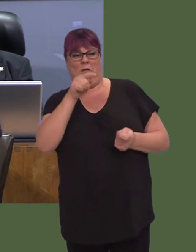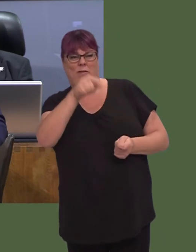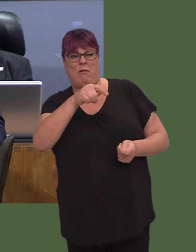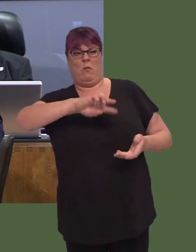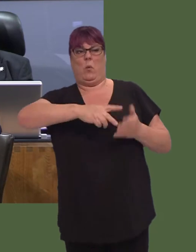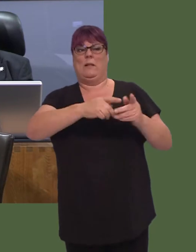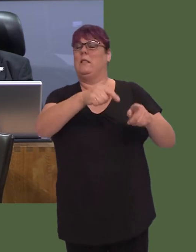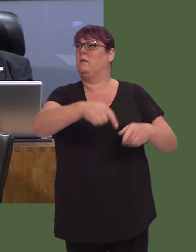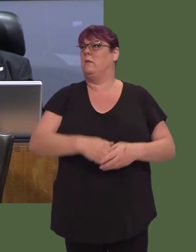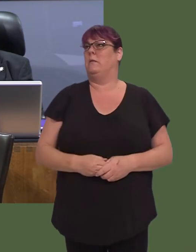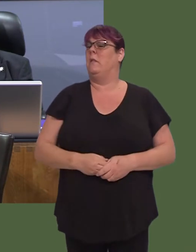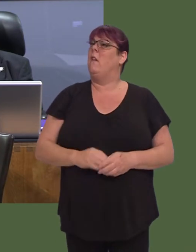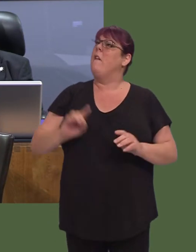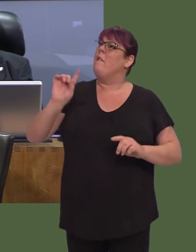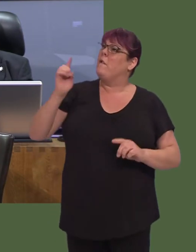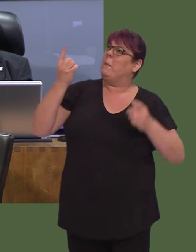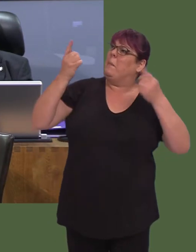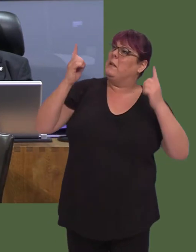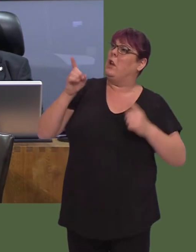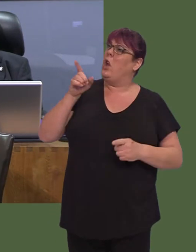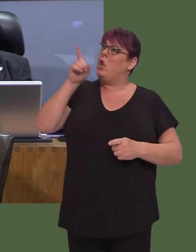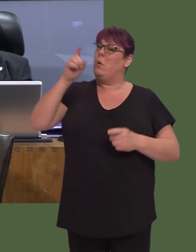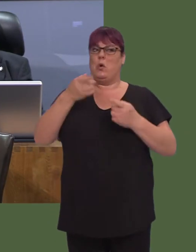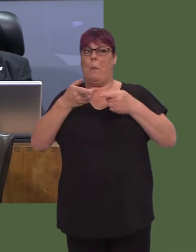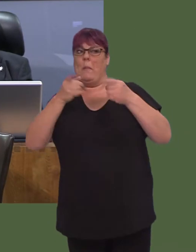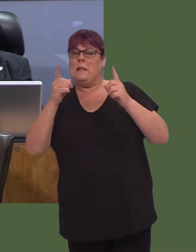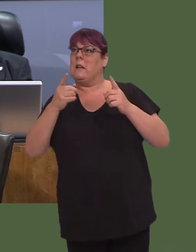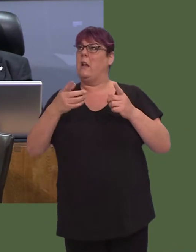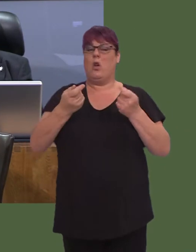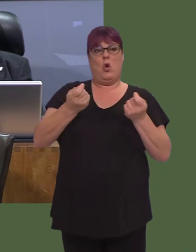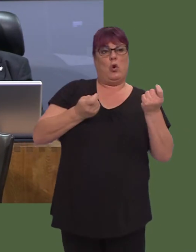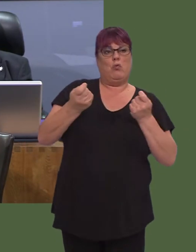First Minister, how will you and your Minister now get a grip of this issue and ensure that